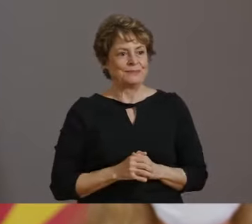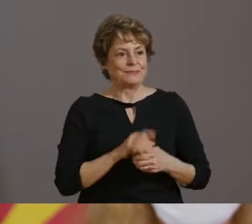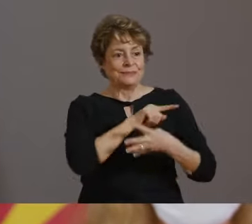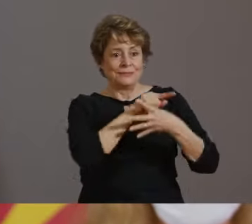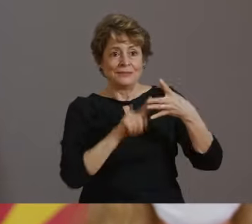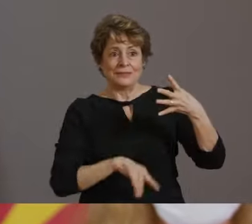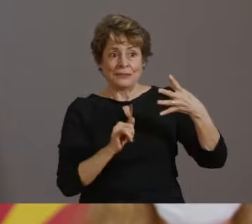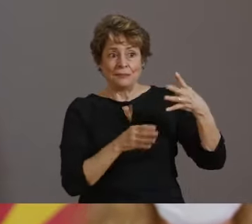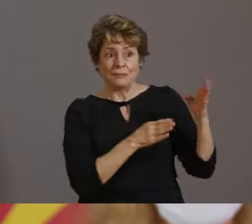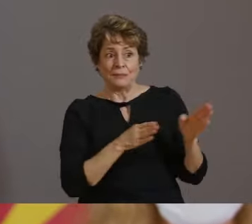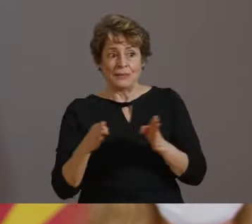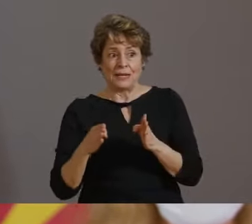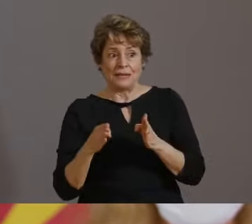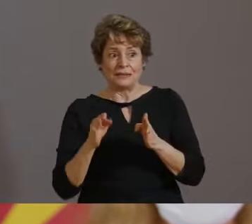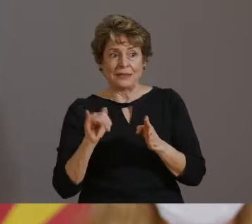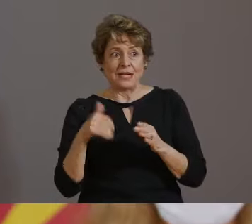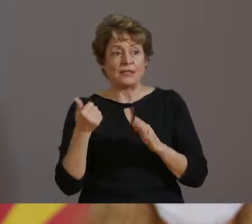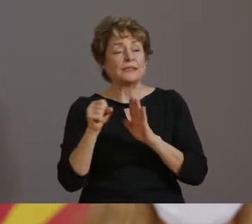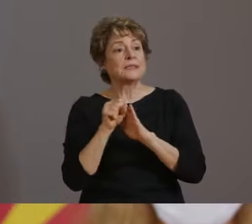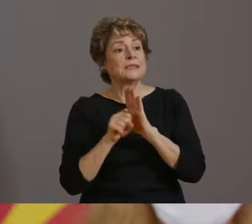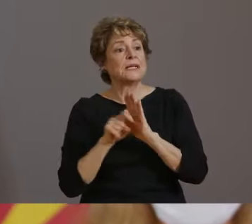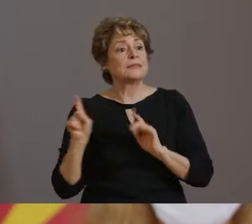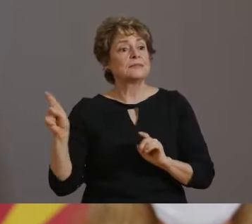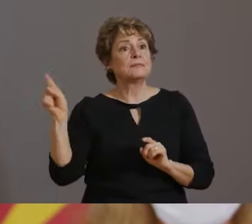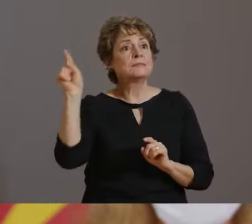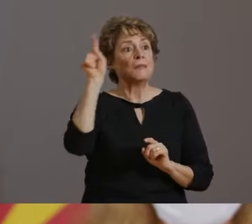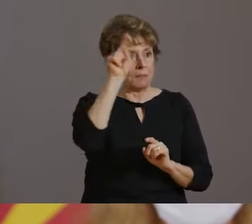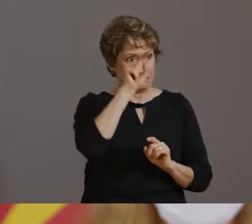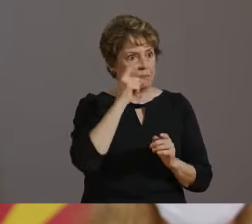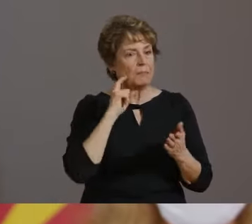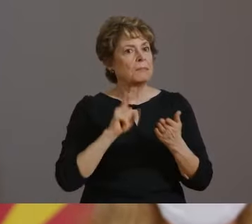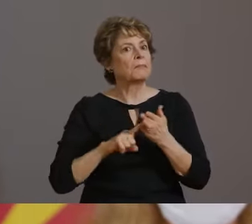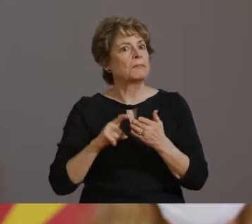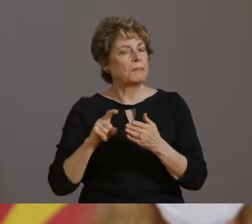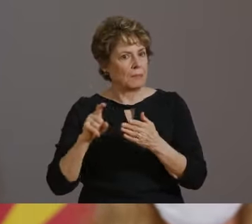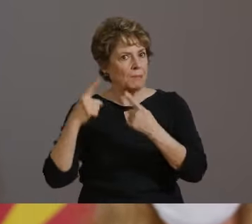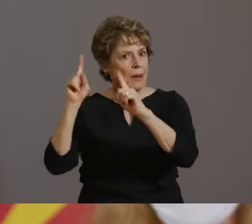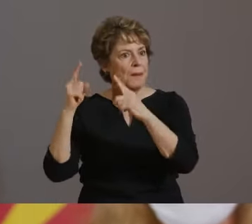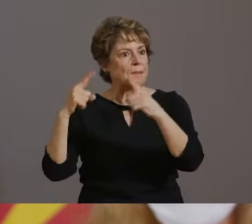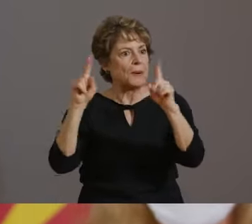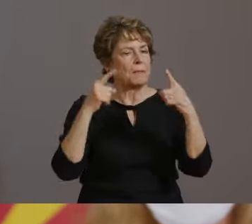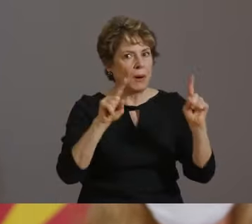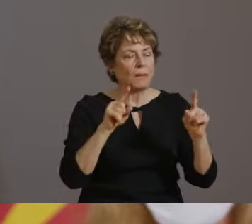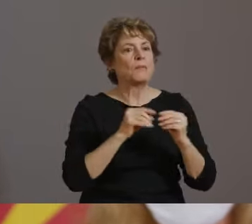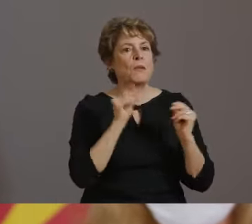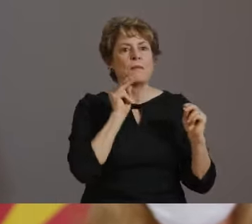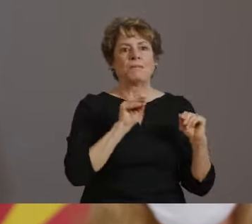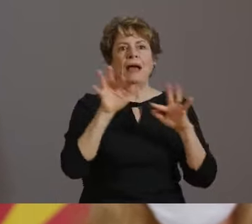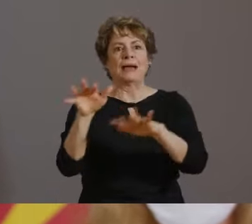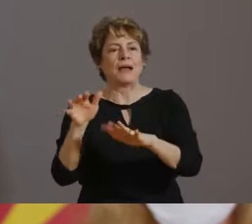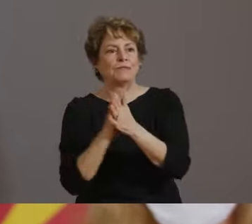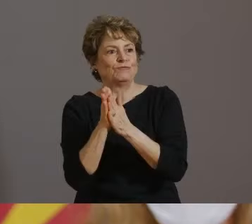I WANT TO THANK AHCCCS DIRECTOR JAMI SNYDER AND HER TEAM FOR THEIR LEADERSHIP AND PARTNERSHIP